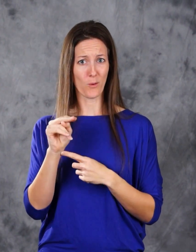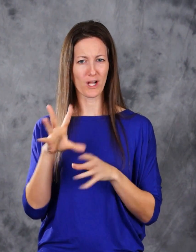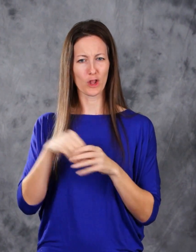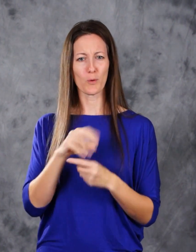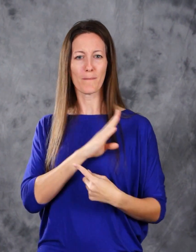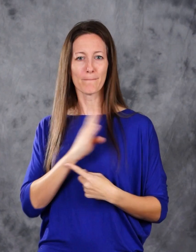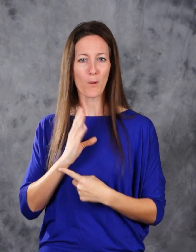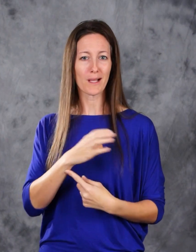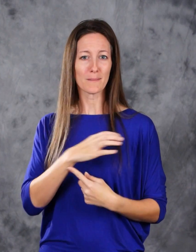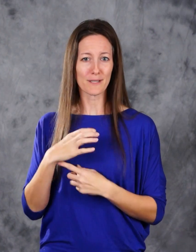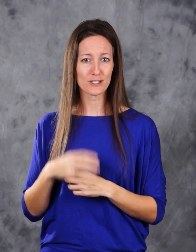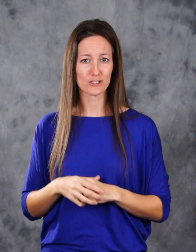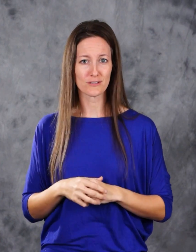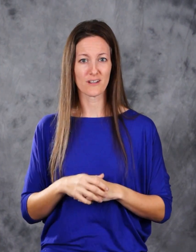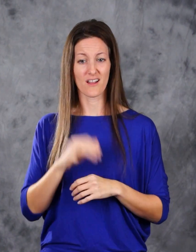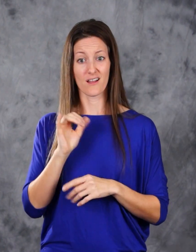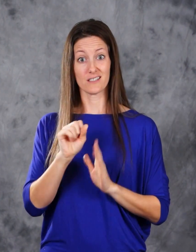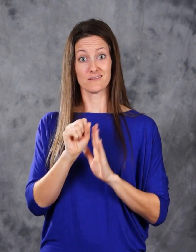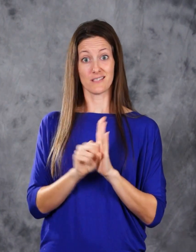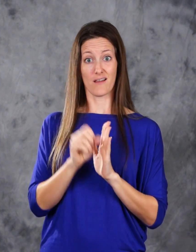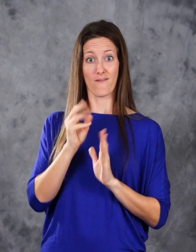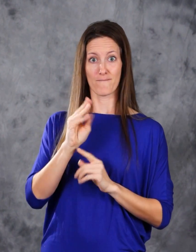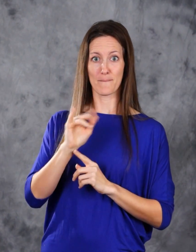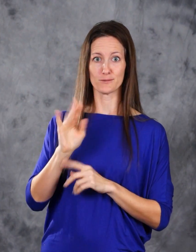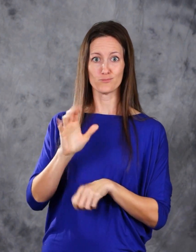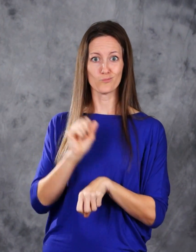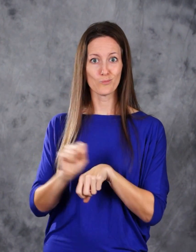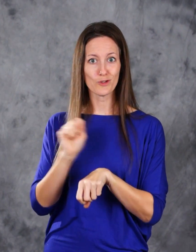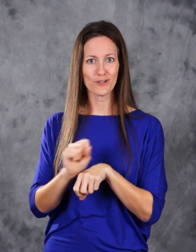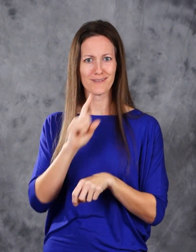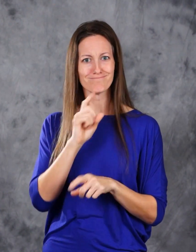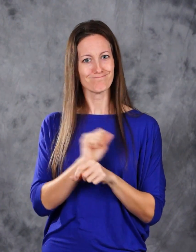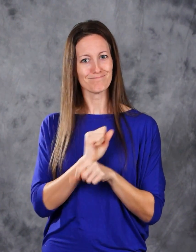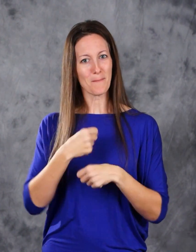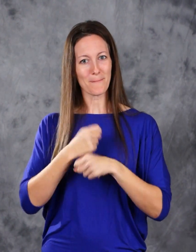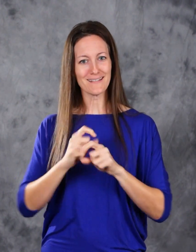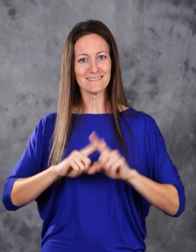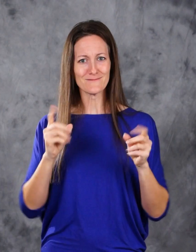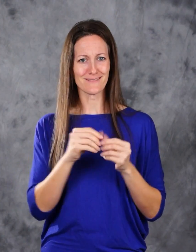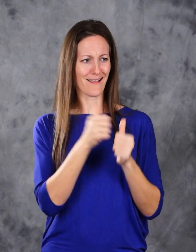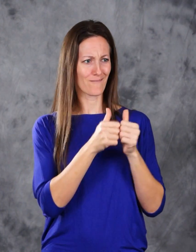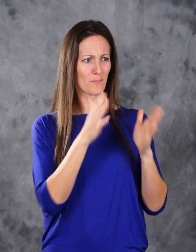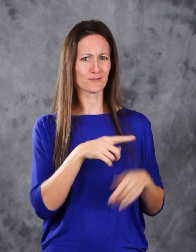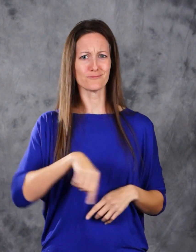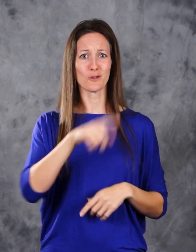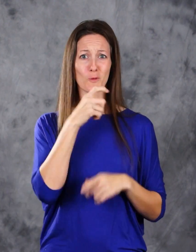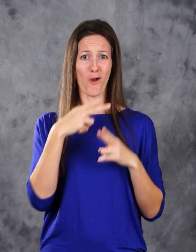boards, and commissions, our work at the State of Minnesota is making a difference for every person